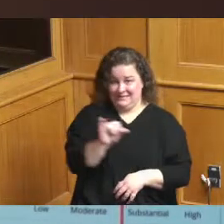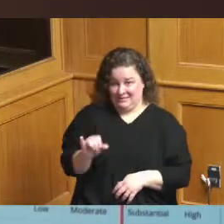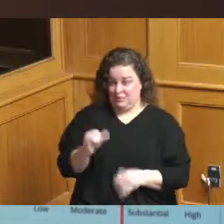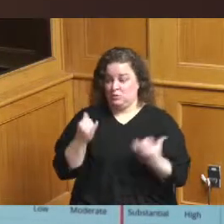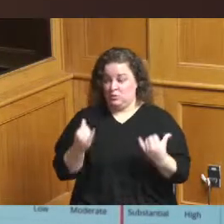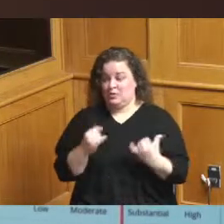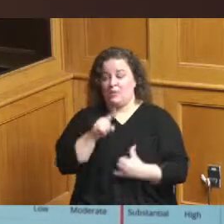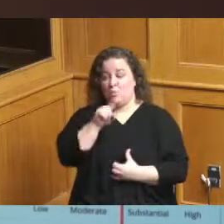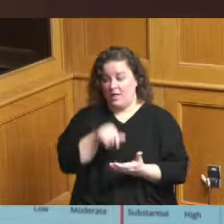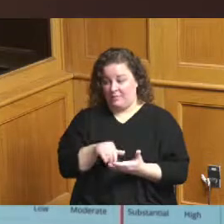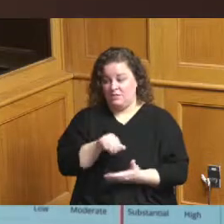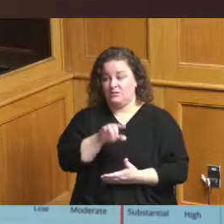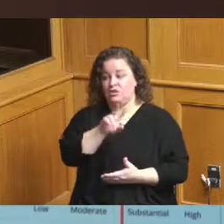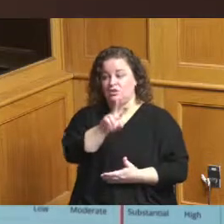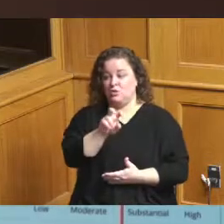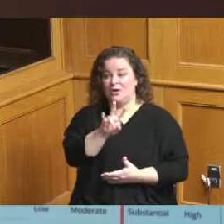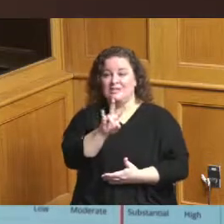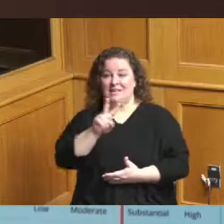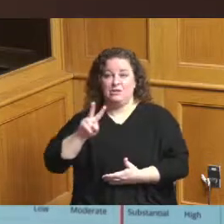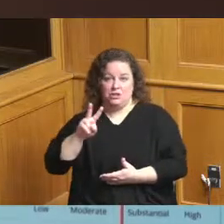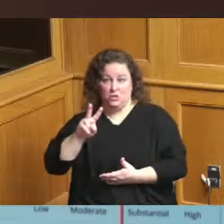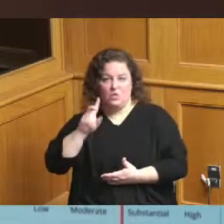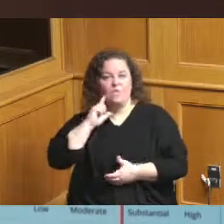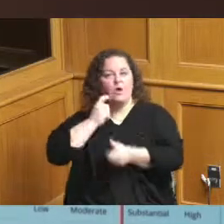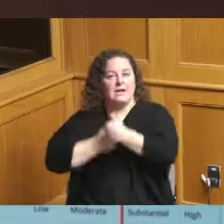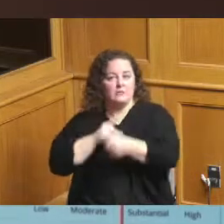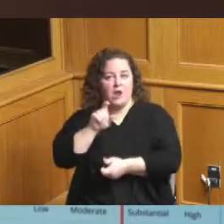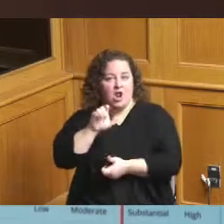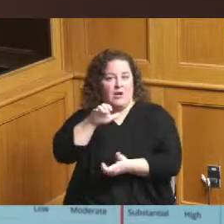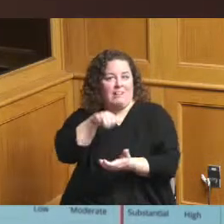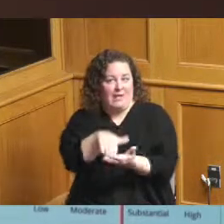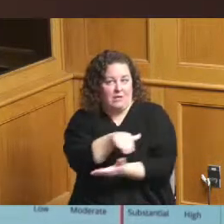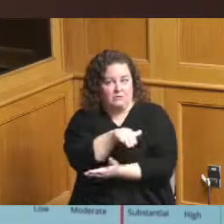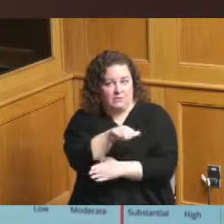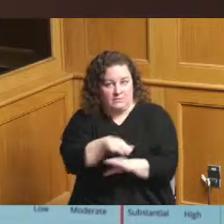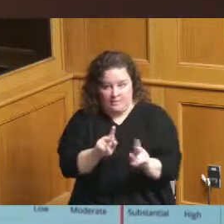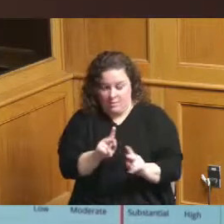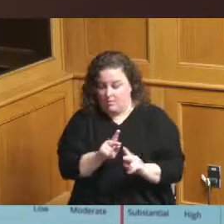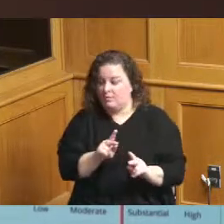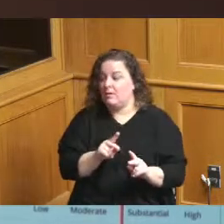and seventy two cases per hundred thousand our percent positivity is at seventeen point six four